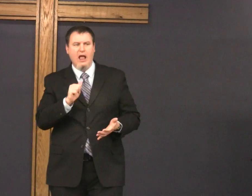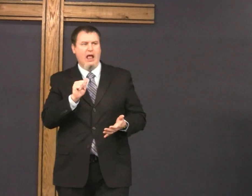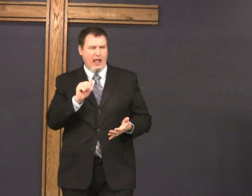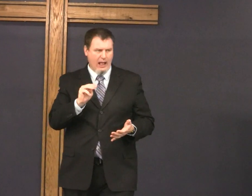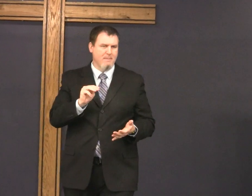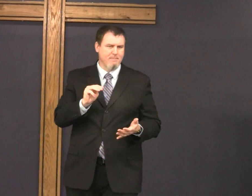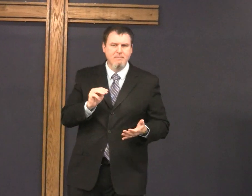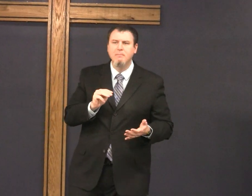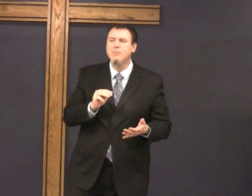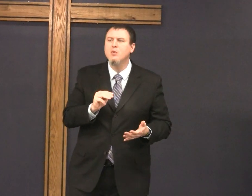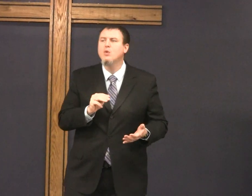the I am